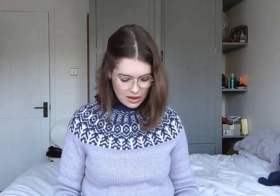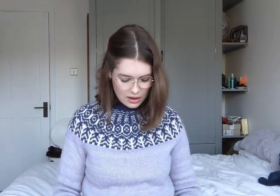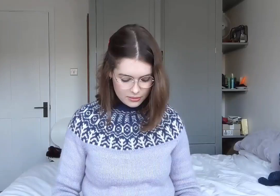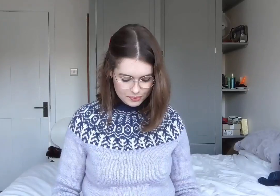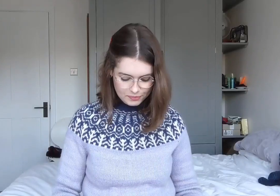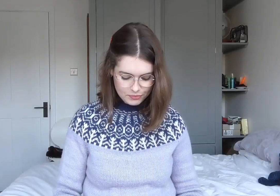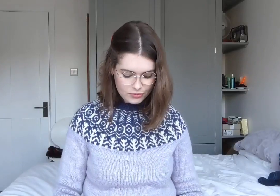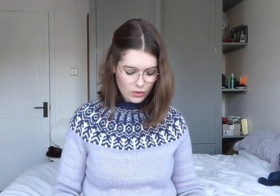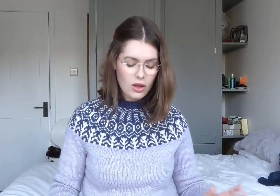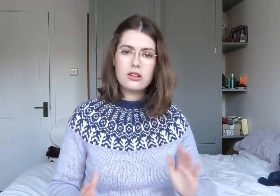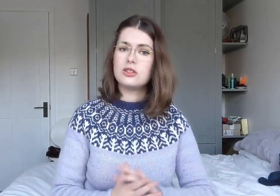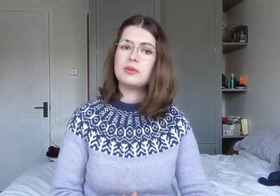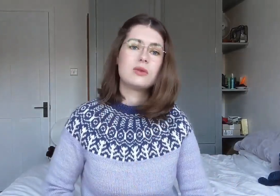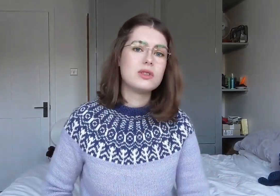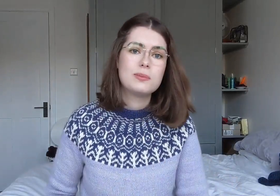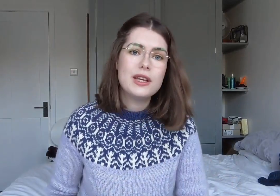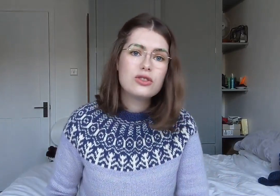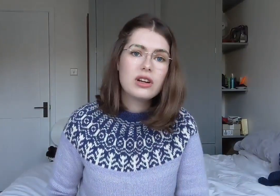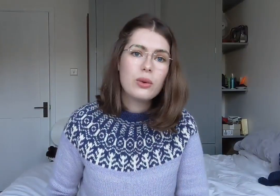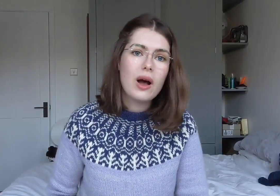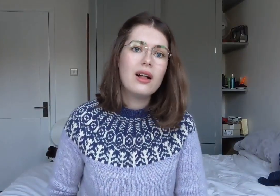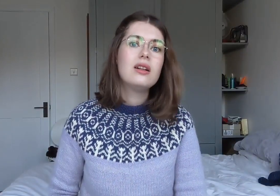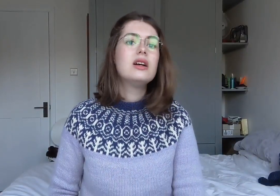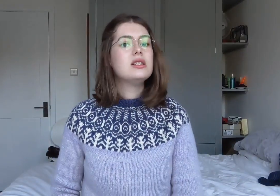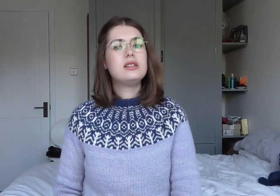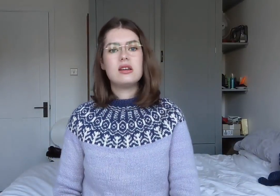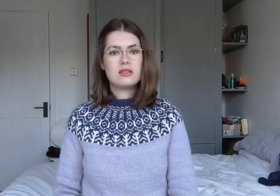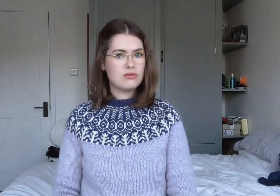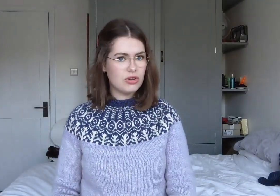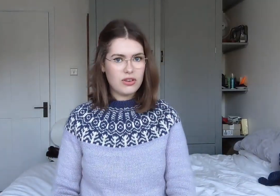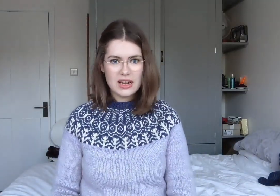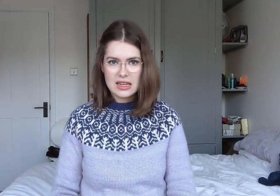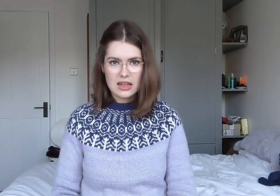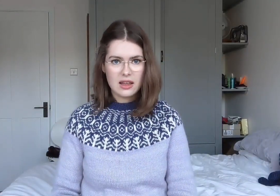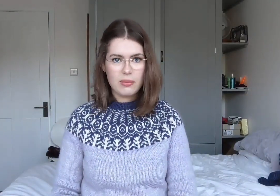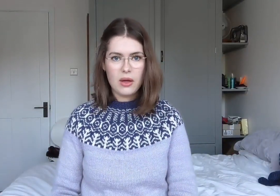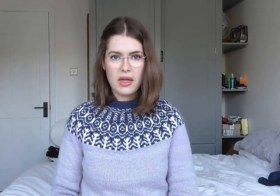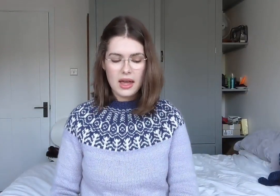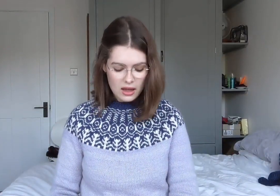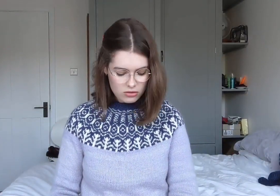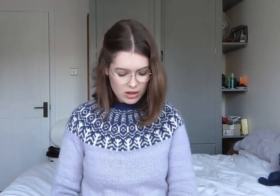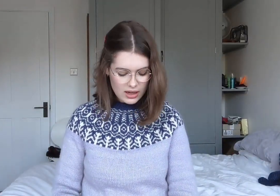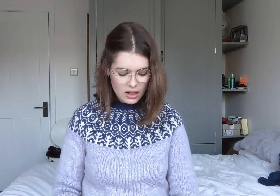Just because someone speaks really well, it doesn't reflect anything about their hearing.